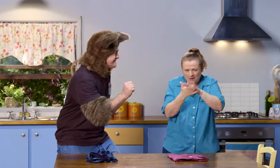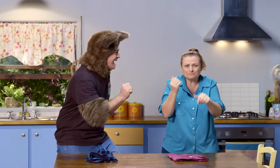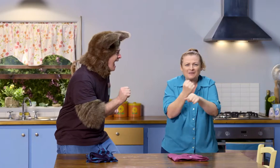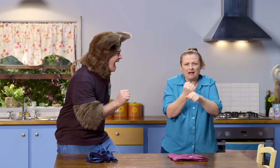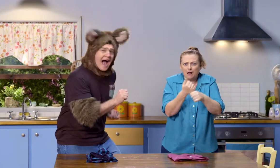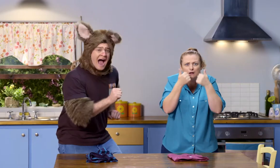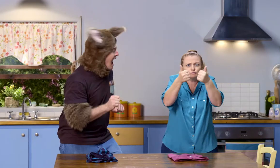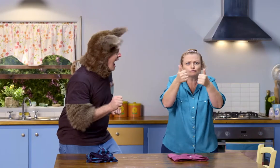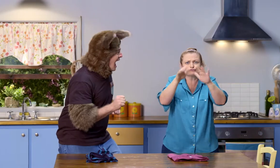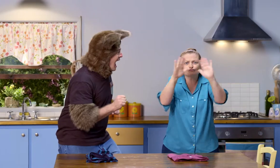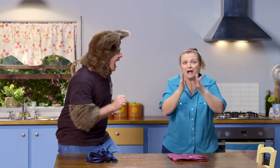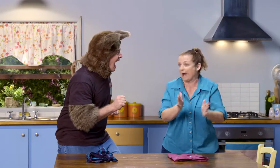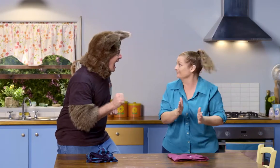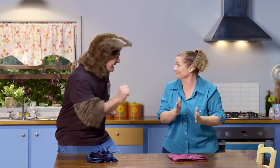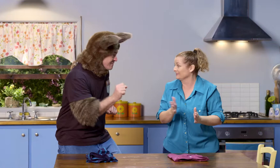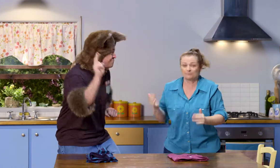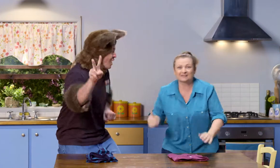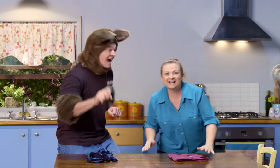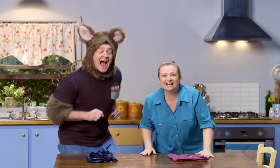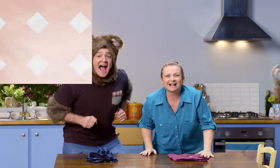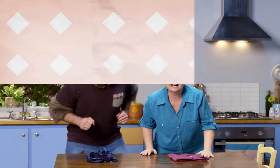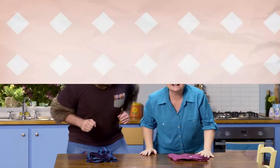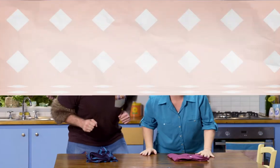And see what wonderful shapes they make. Yeah, let's watch.